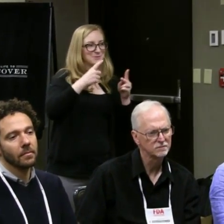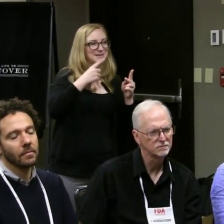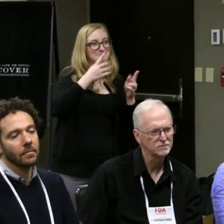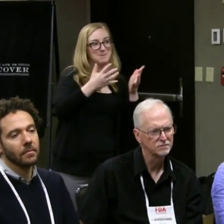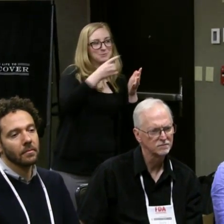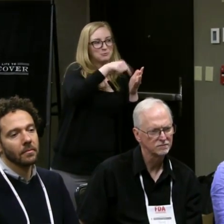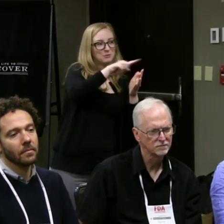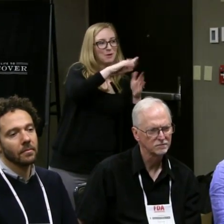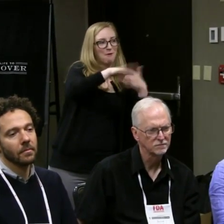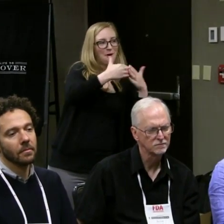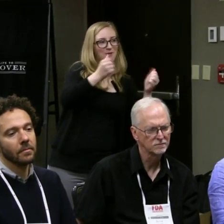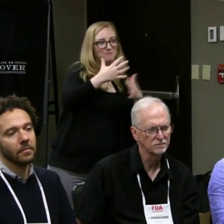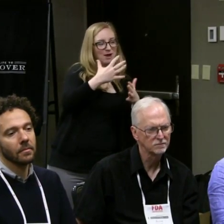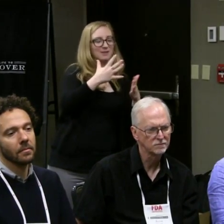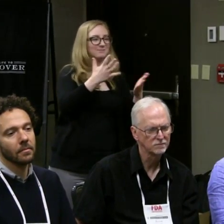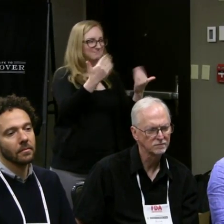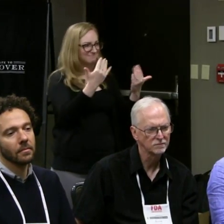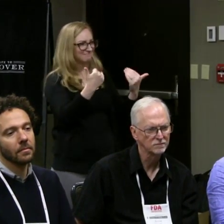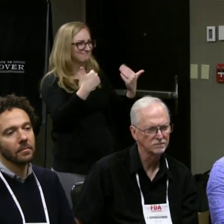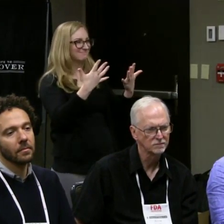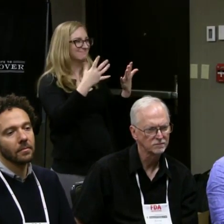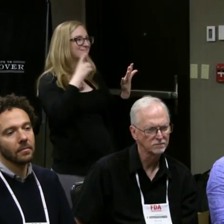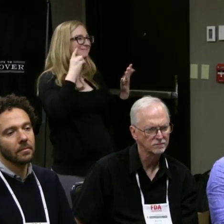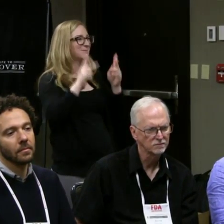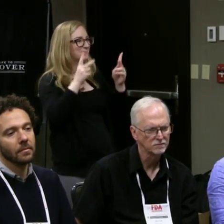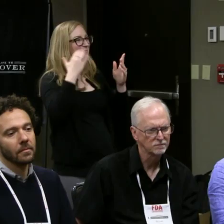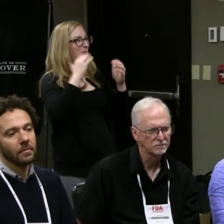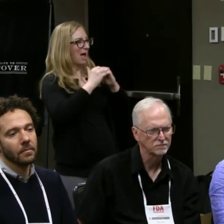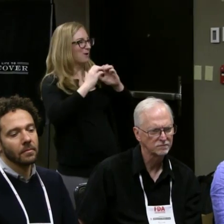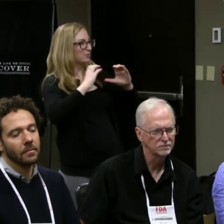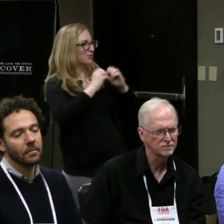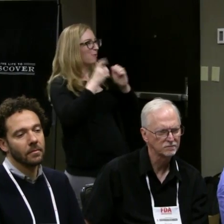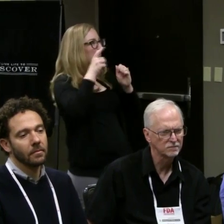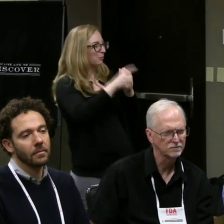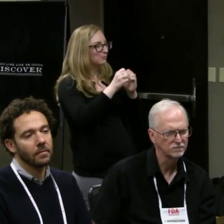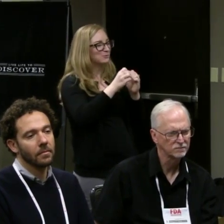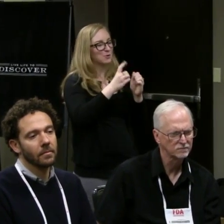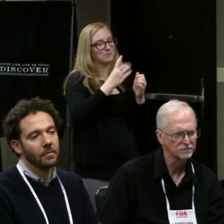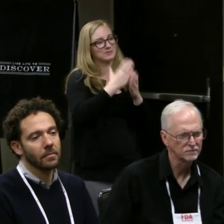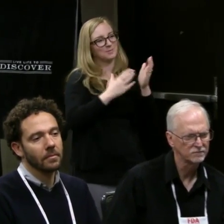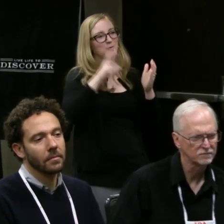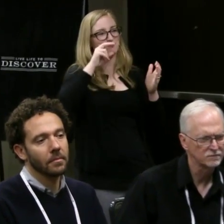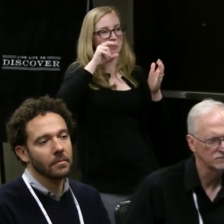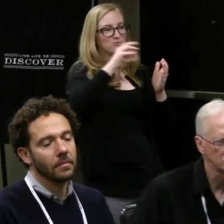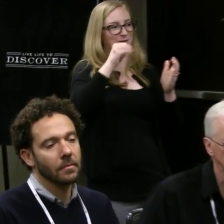and like, oh we know how-- the deaf knows how to communicate with you. Something Rachel and I had discussed briefly